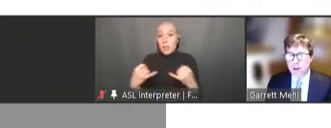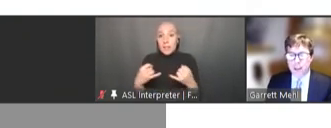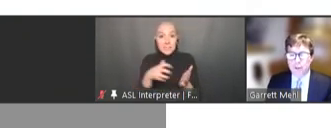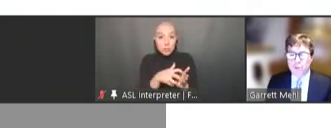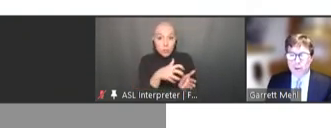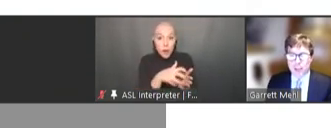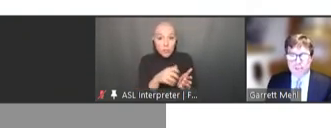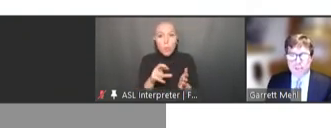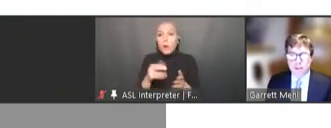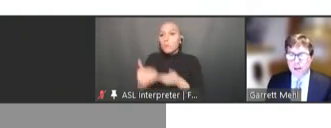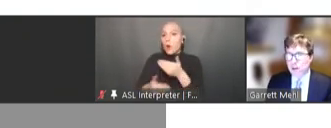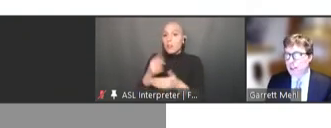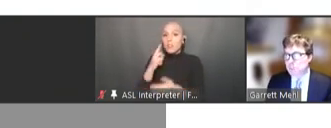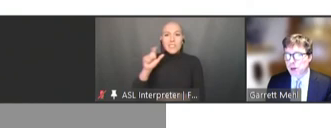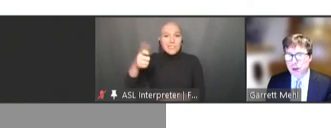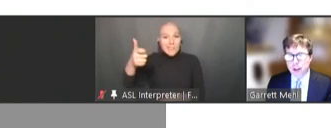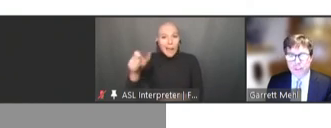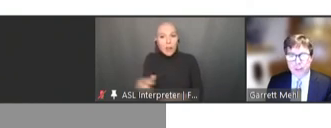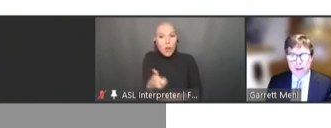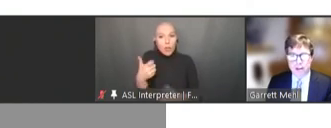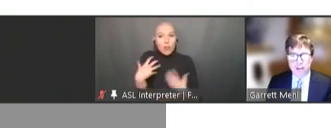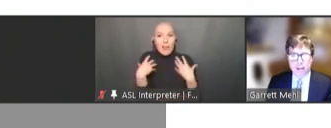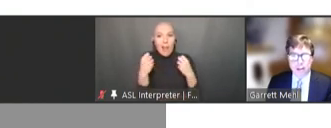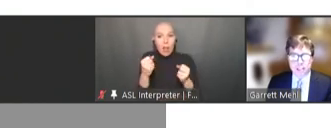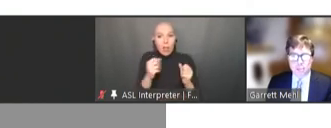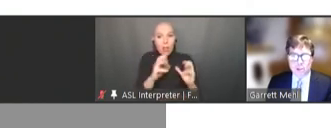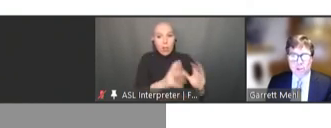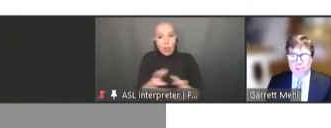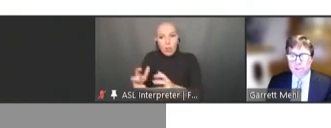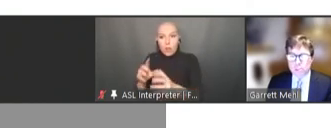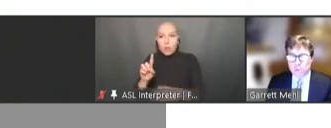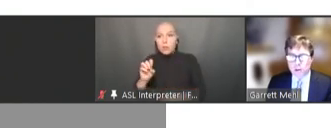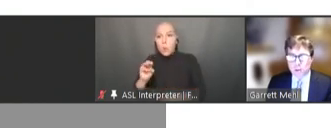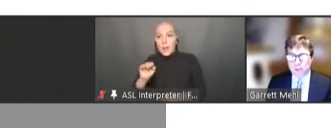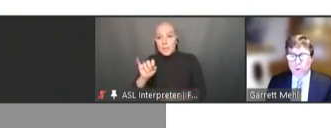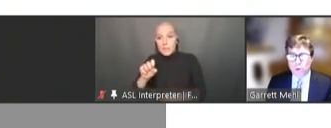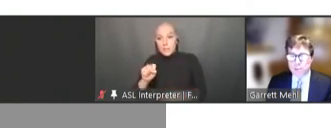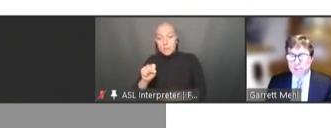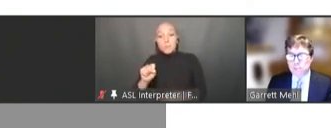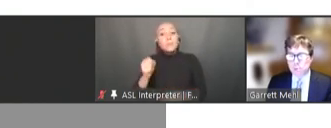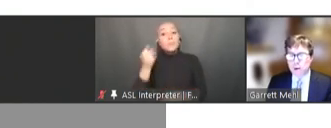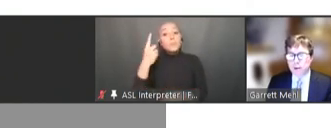health domains across primary healthcare. WHO has also partnered with Google to support